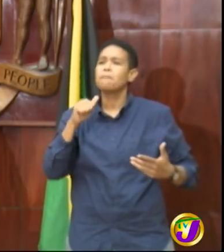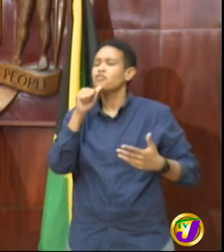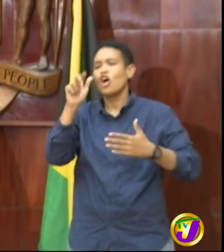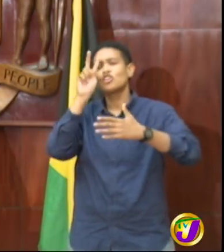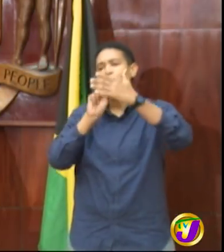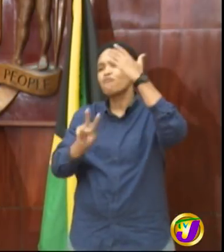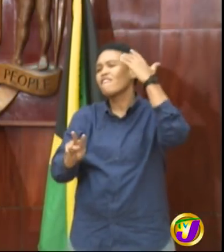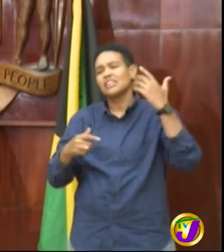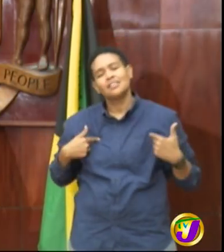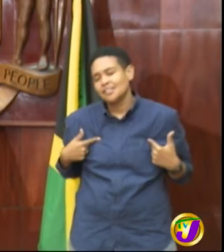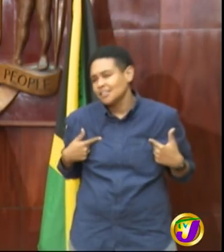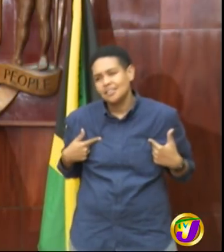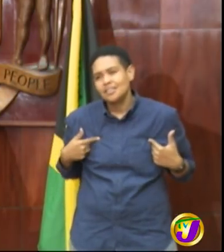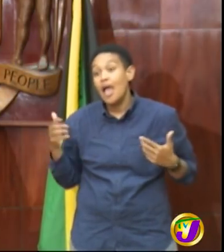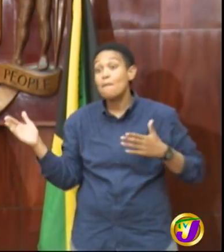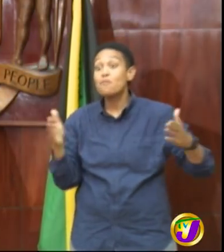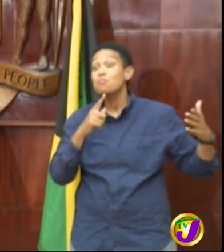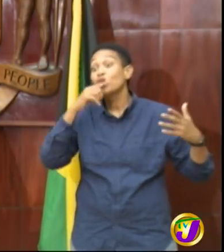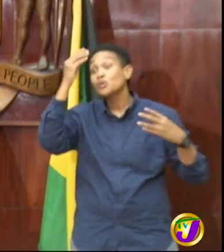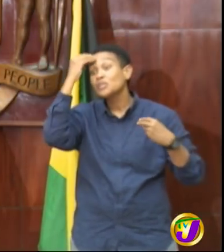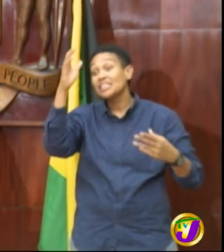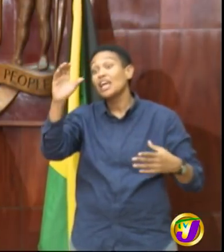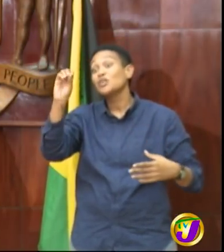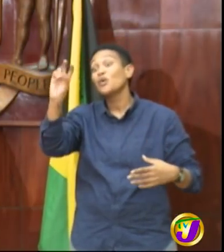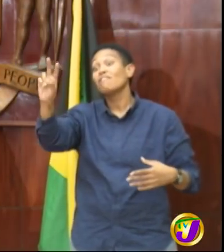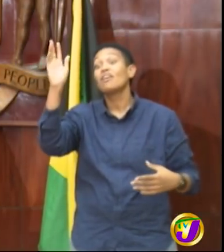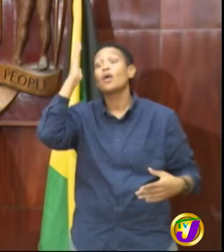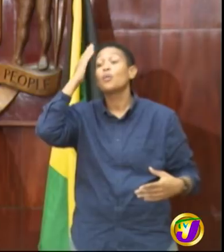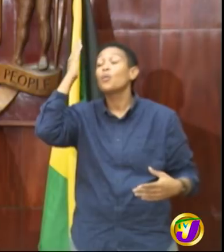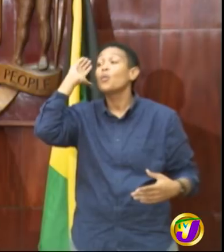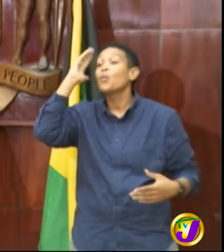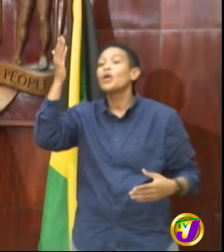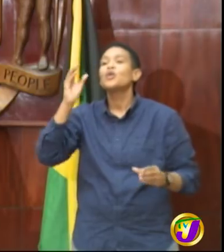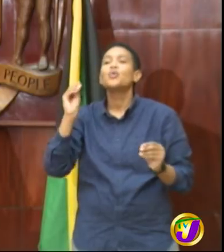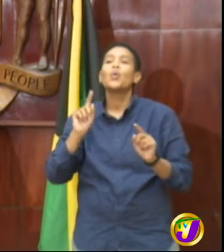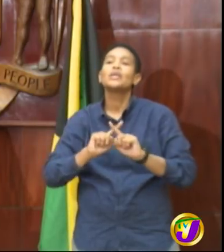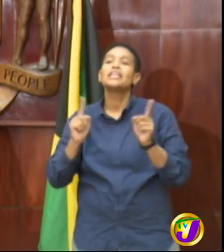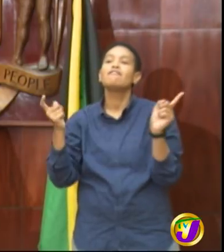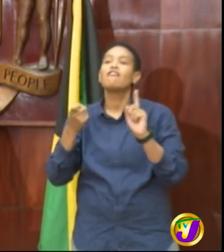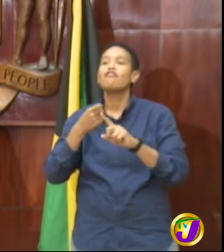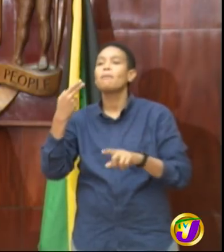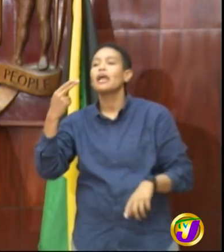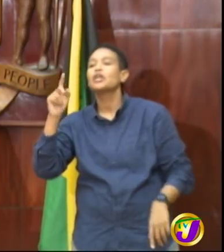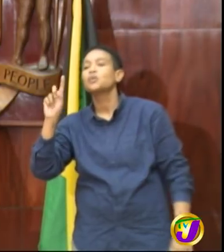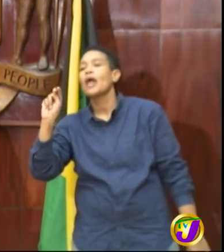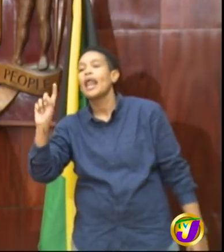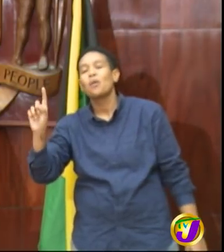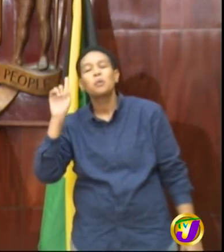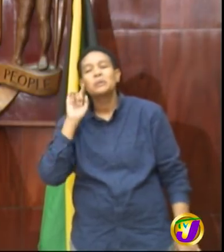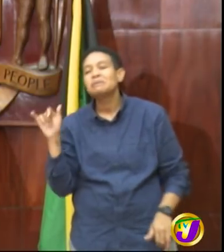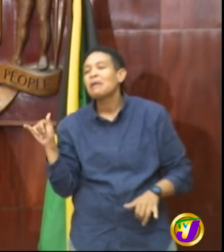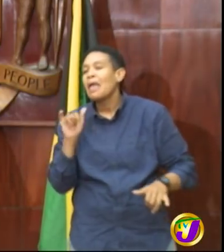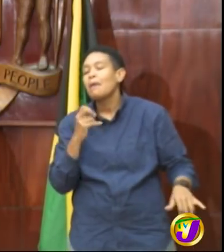say that kovat 19 would be no different from h1n1 or some other form of